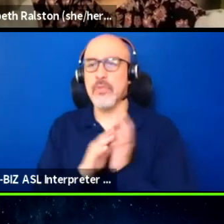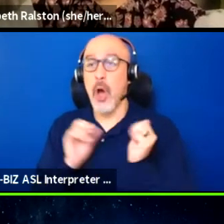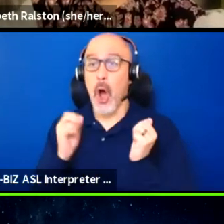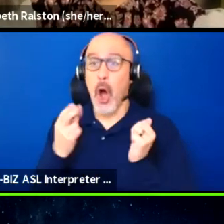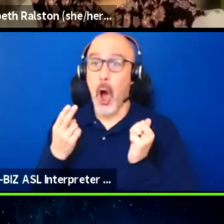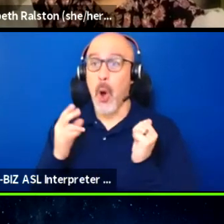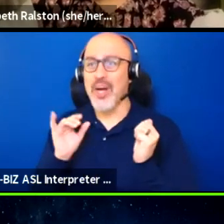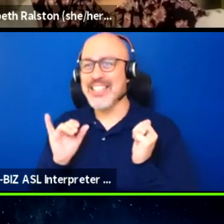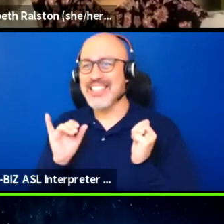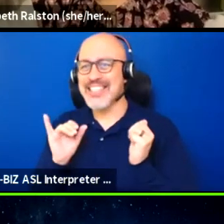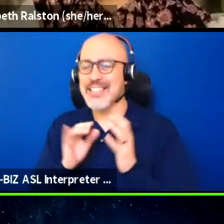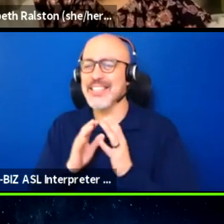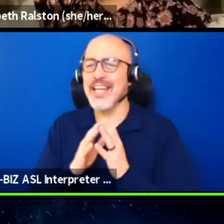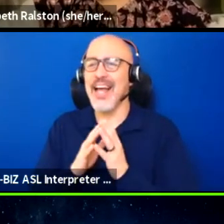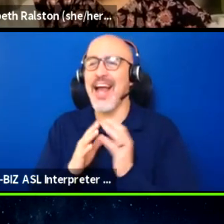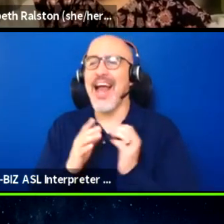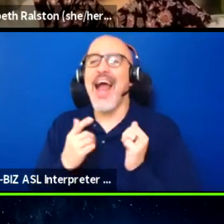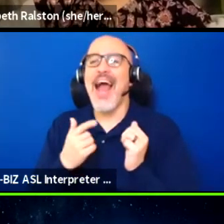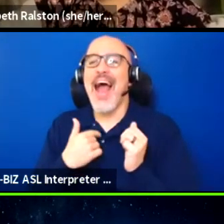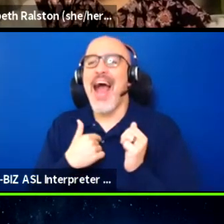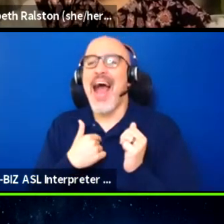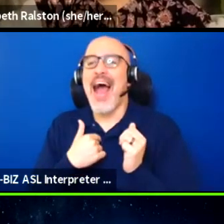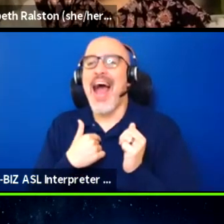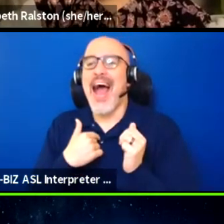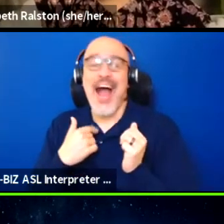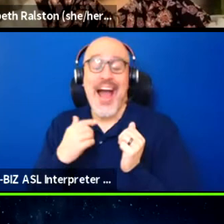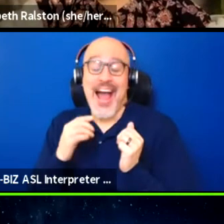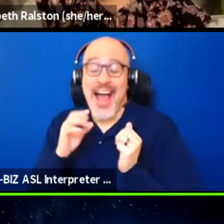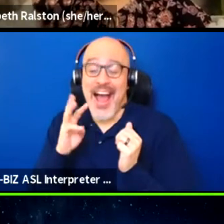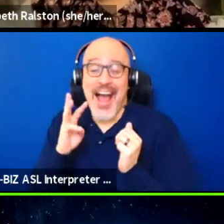I was just, you know, I was really just agreeing with,